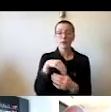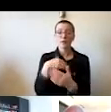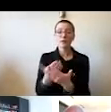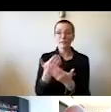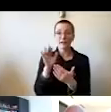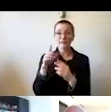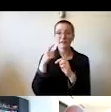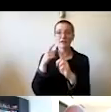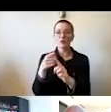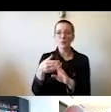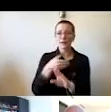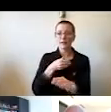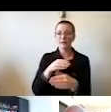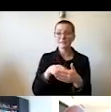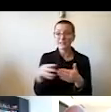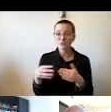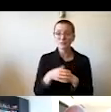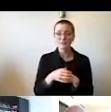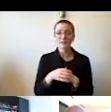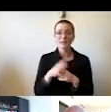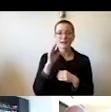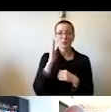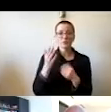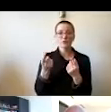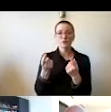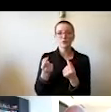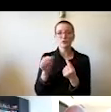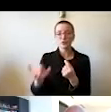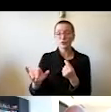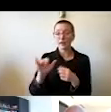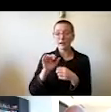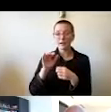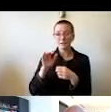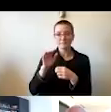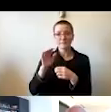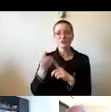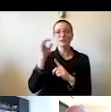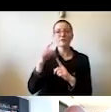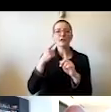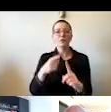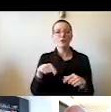And we're going to do so in during one of the most challenging years in living memory.